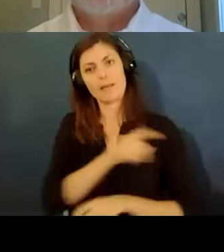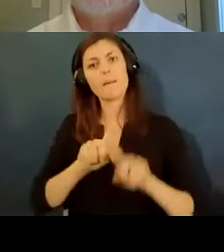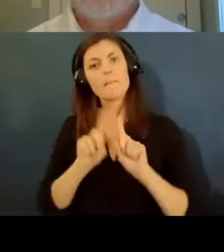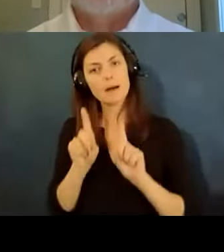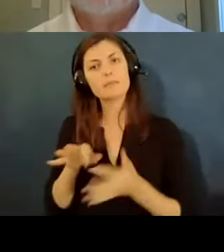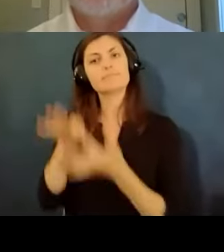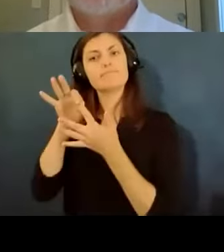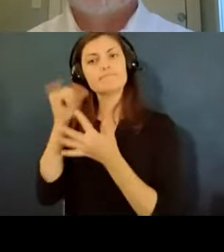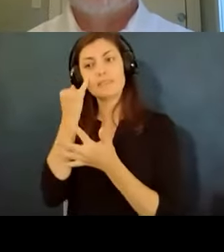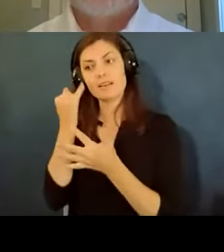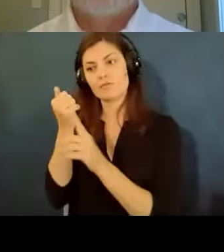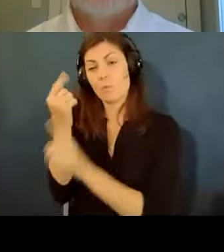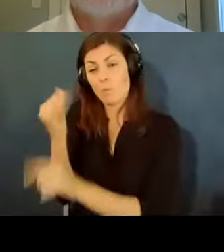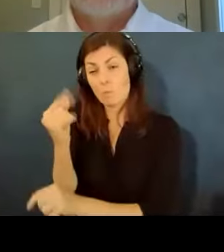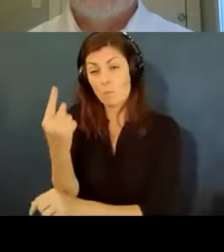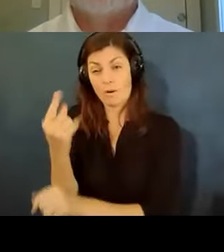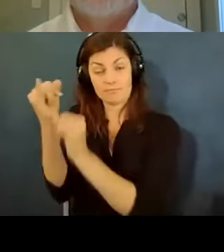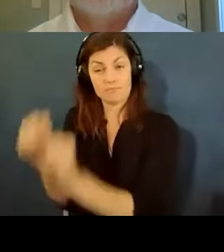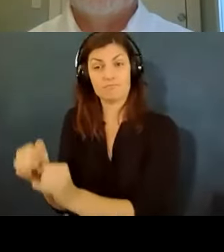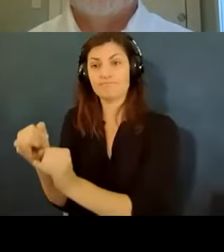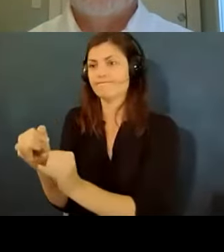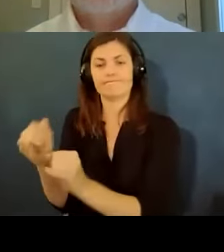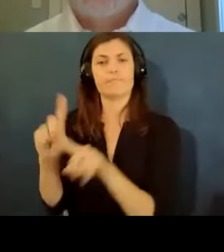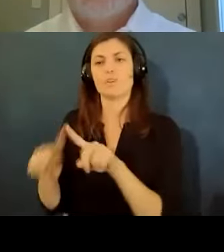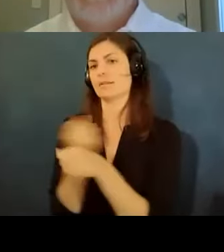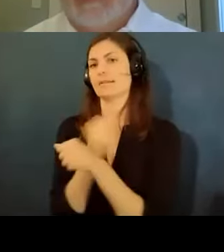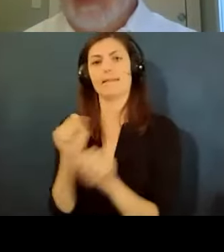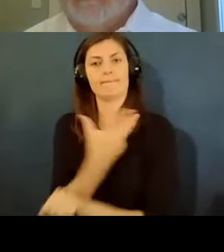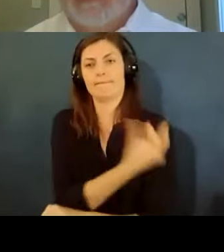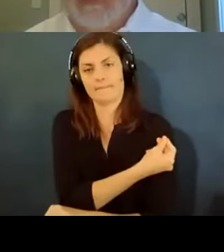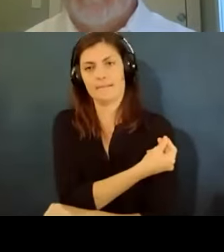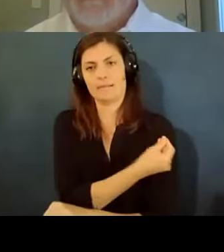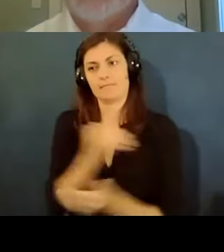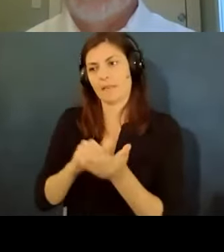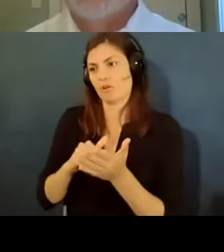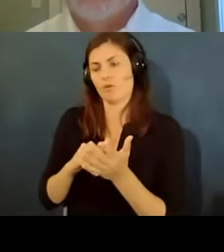a medical condition that prevents doing that safely and then not not about the disability